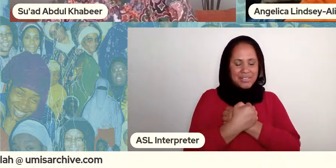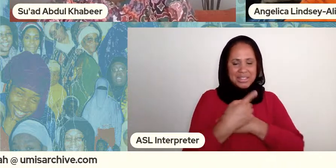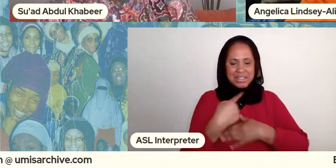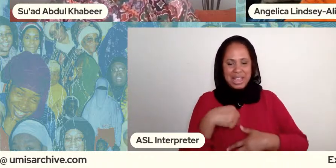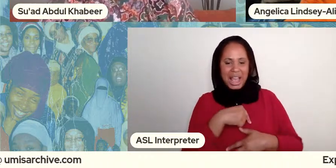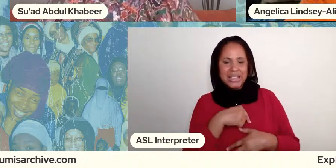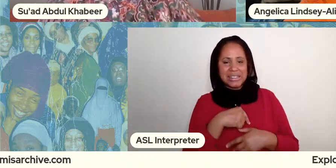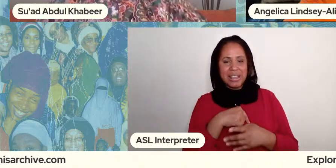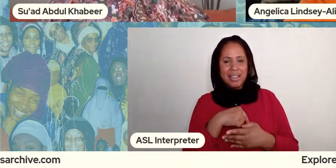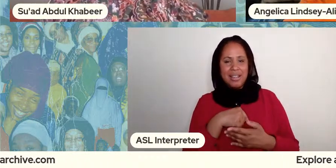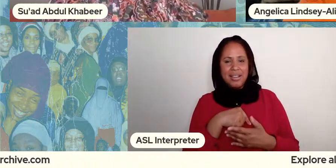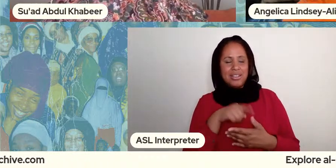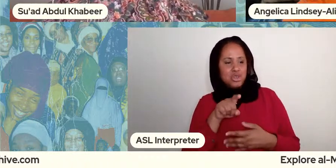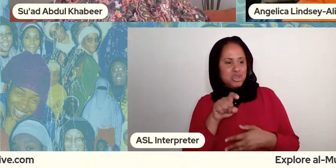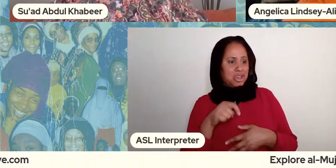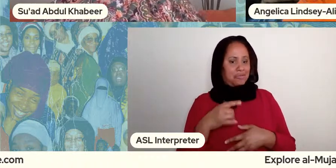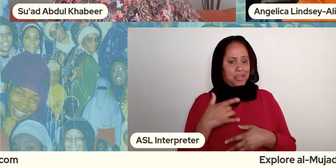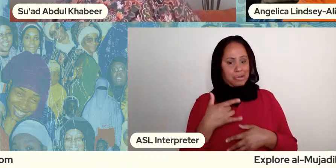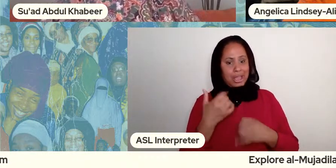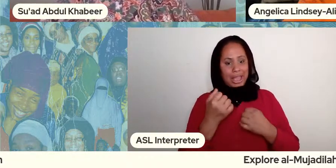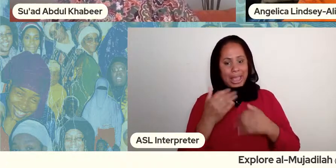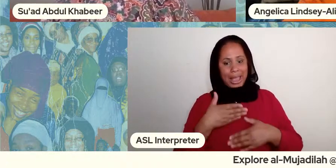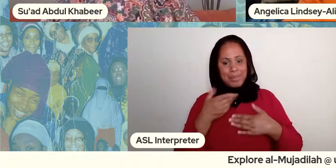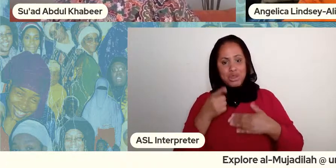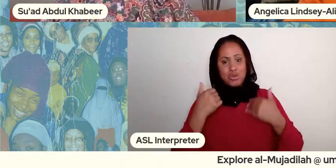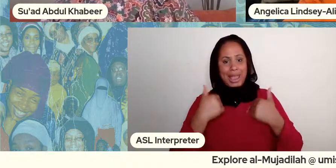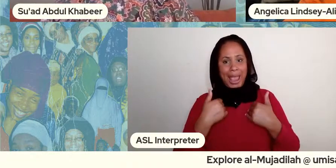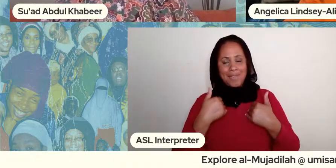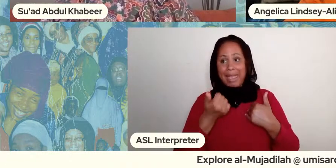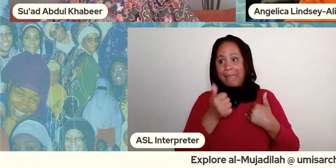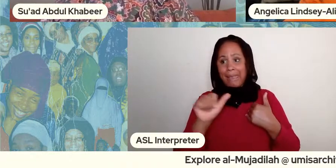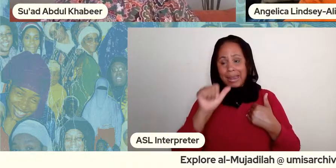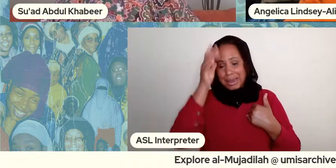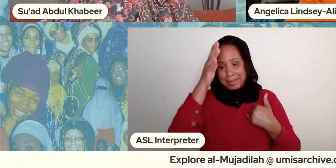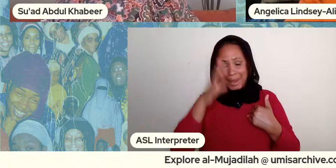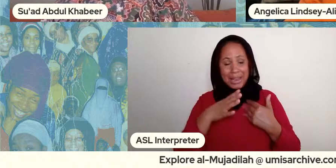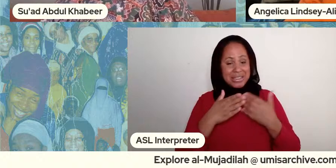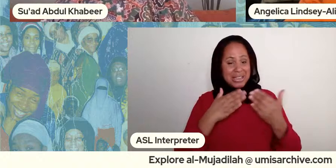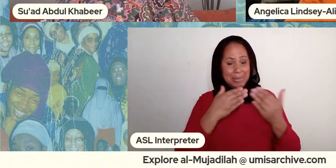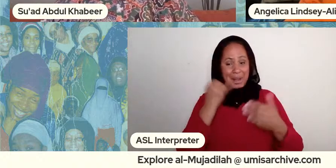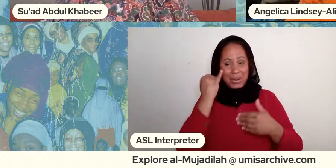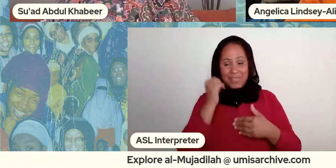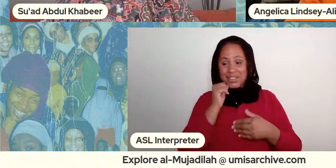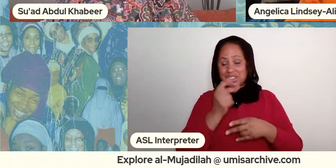be happy that you have one um and and you'll have people who try to twist and turn the religion to